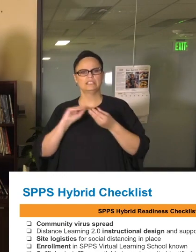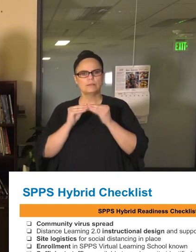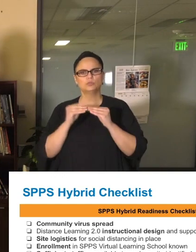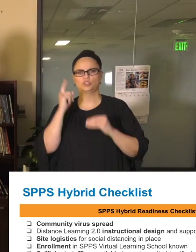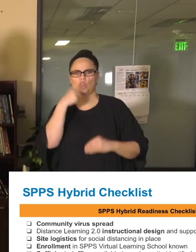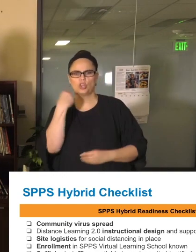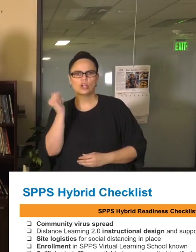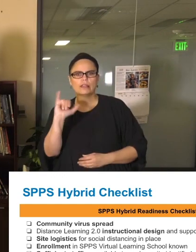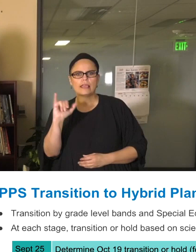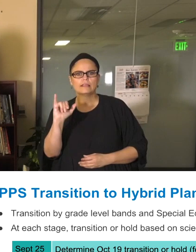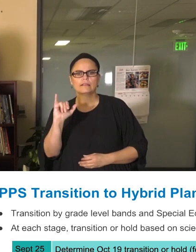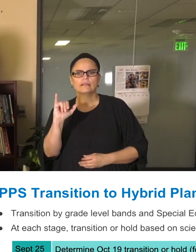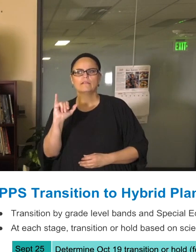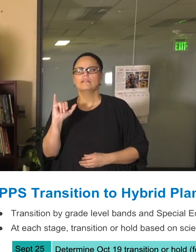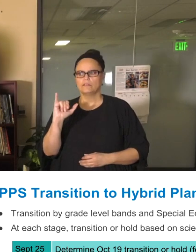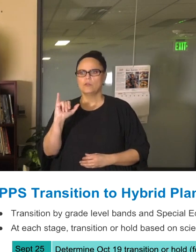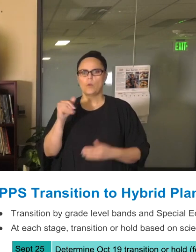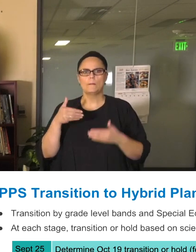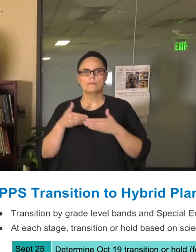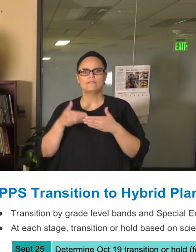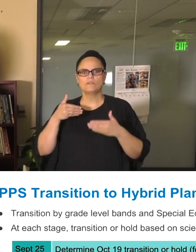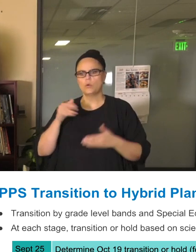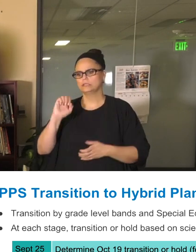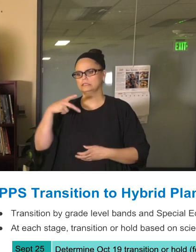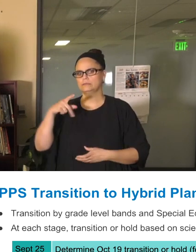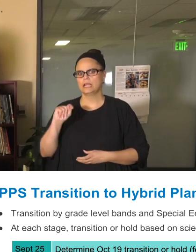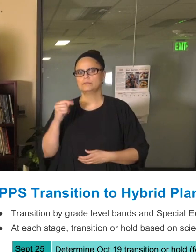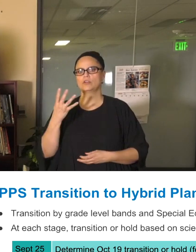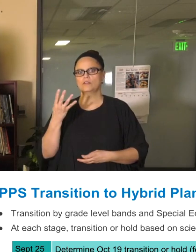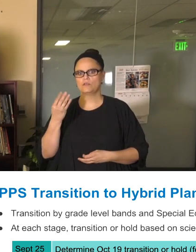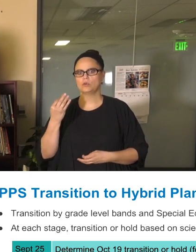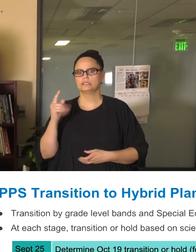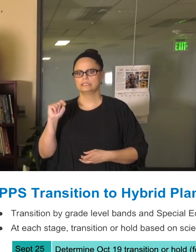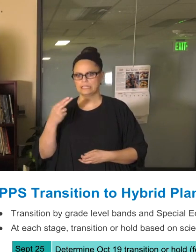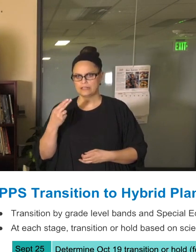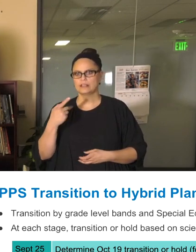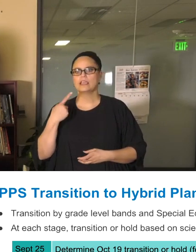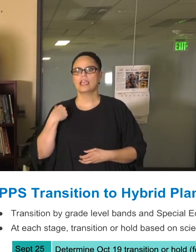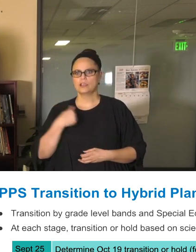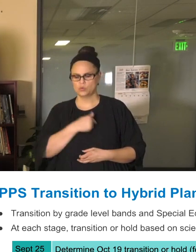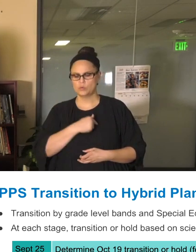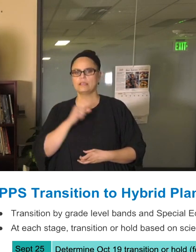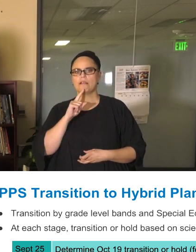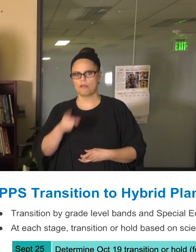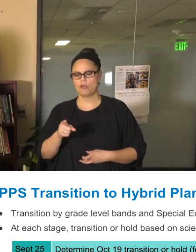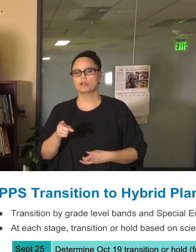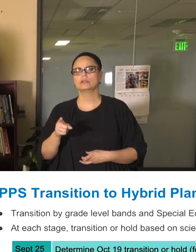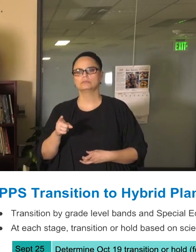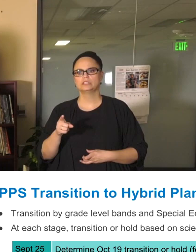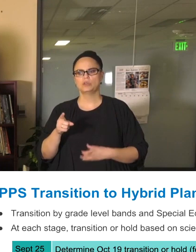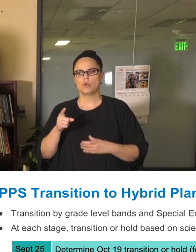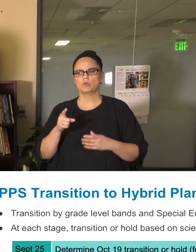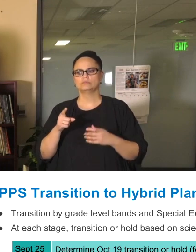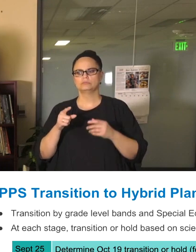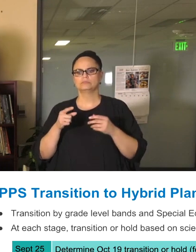that September 14th checkpoint where we're looking at whether or not we're ready to move into and begin the transition into a